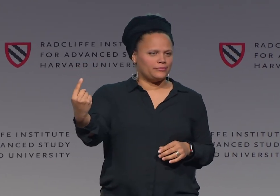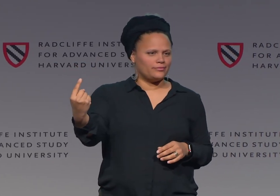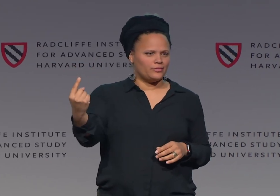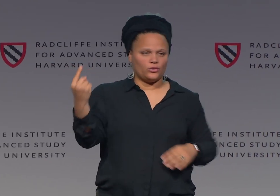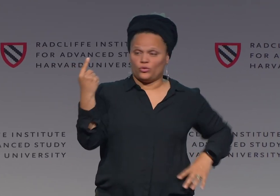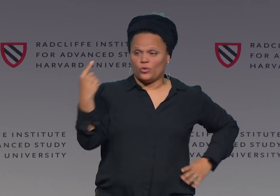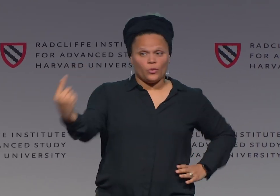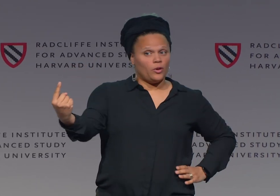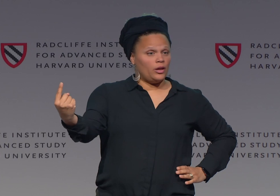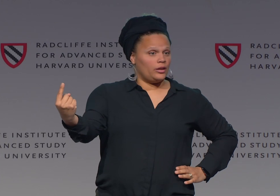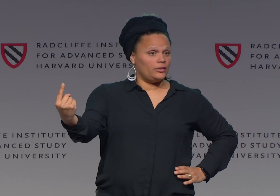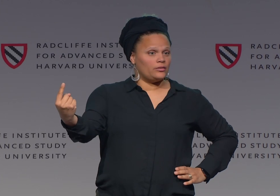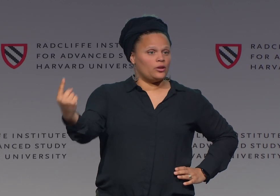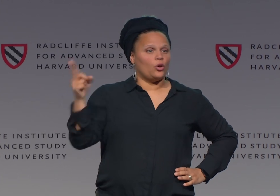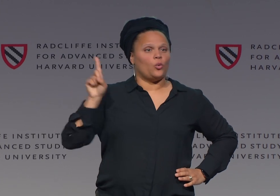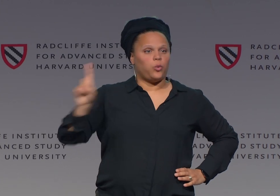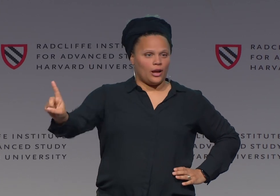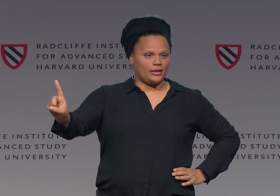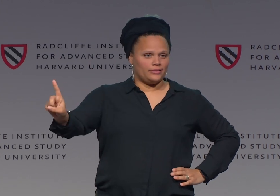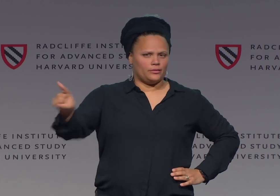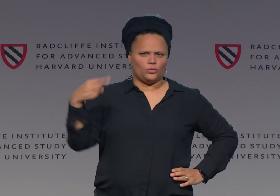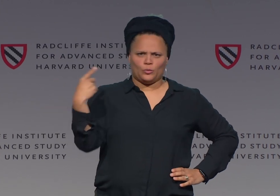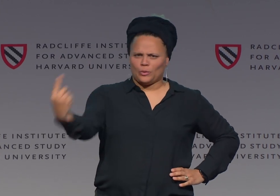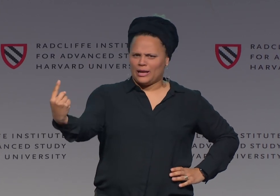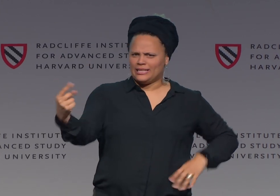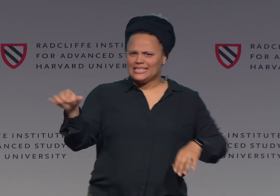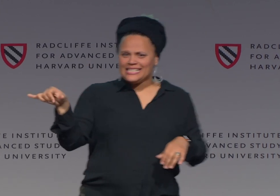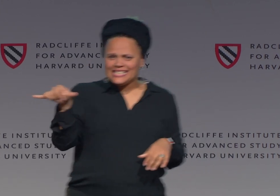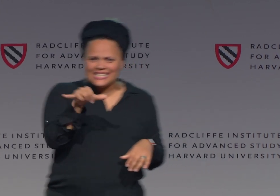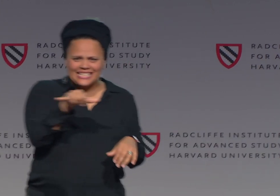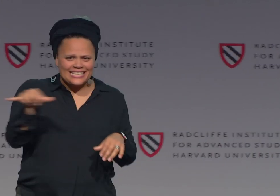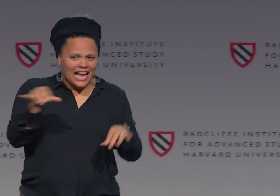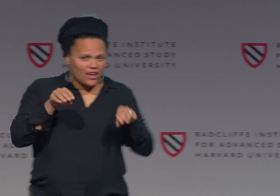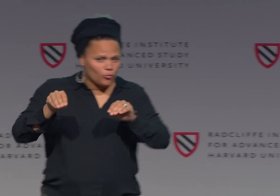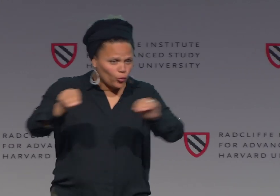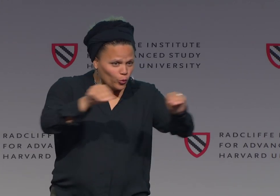could say you, or only you, or wait.